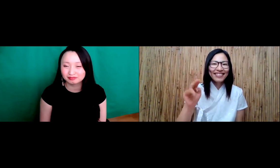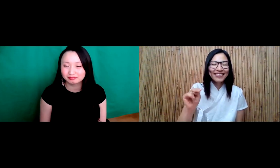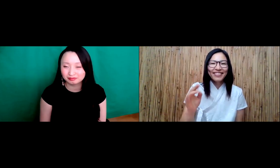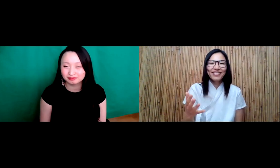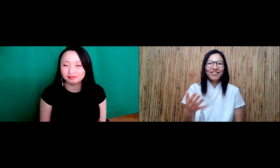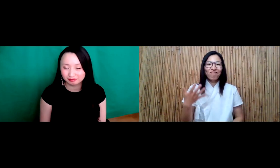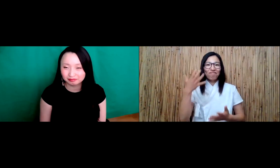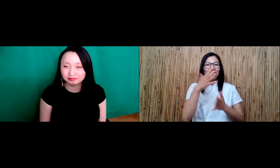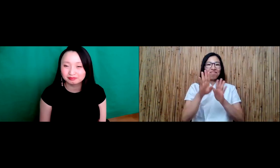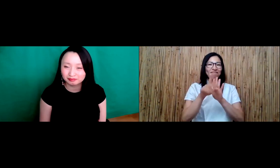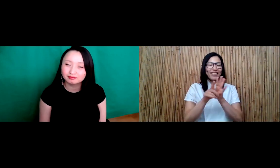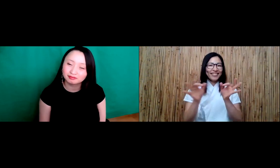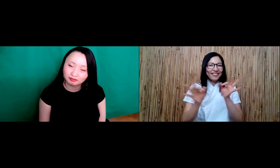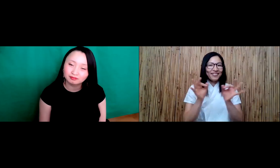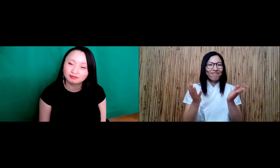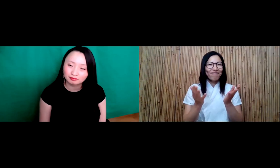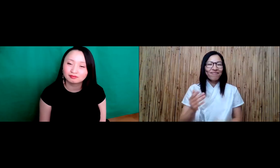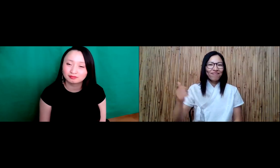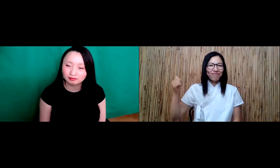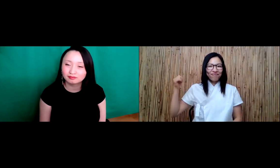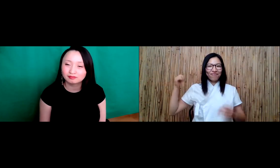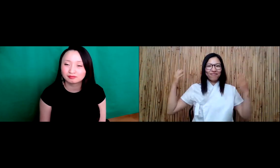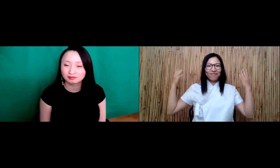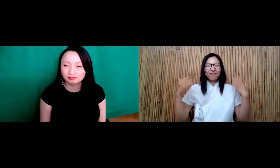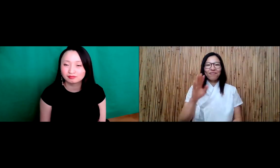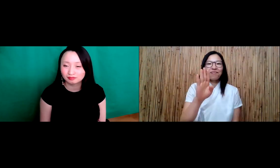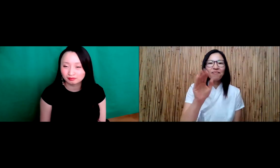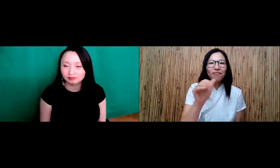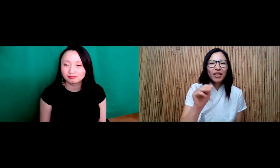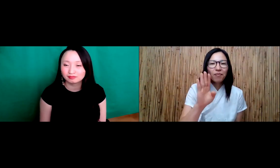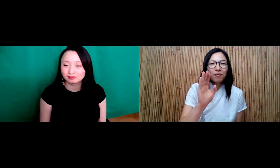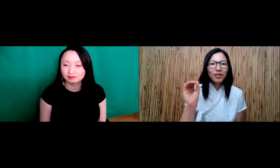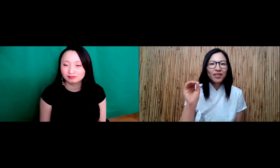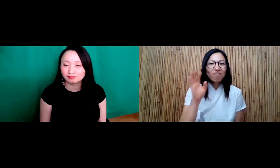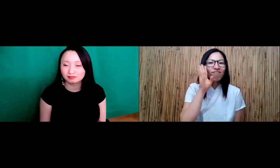And just a little bit about my background. My background.